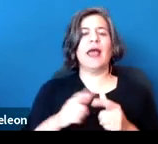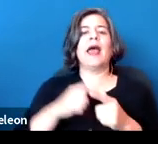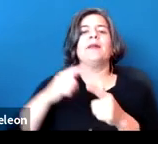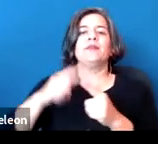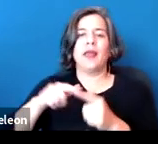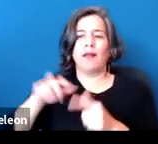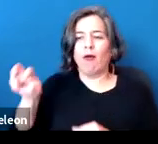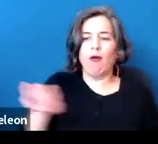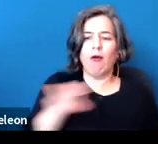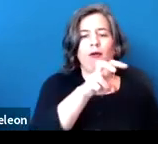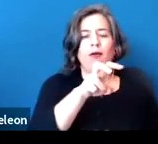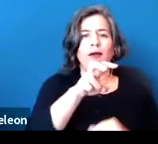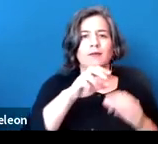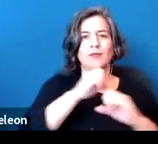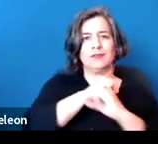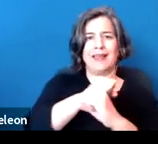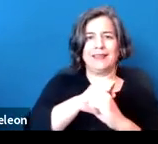to non-discrimination and accommodation.